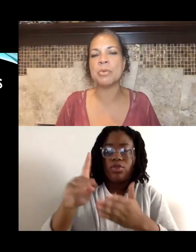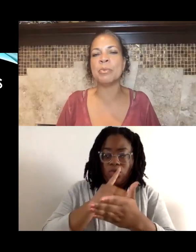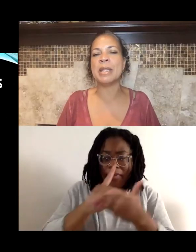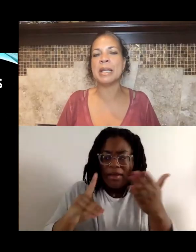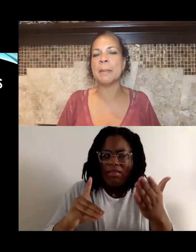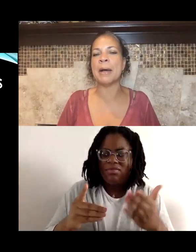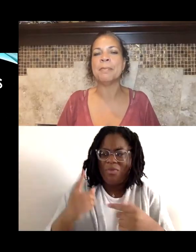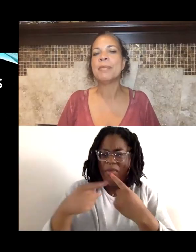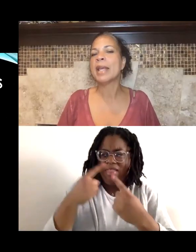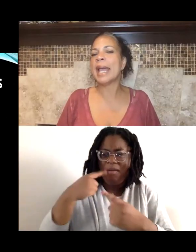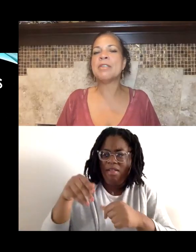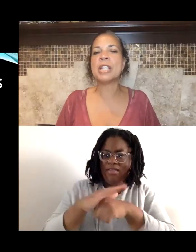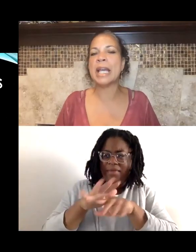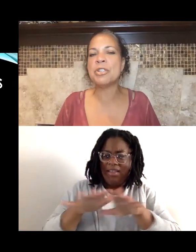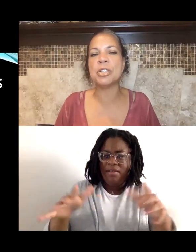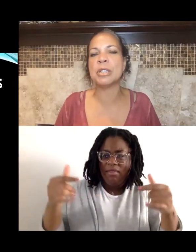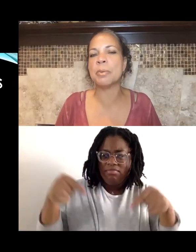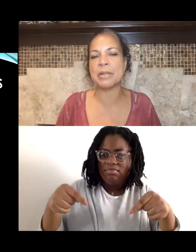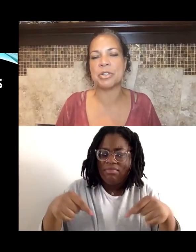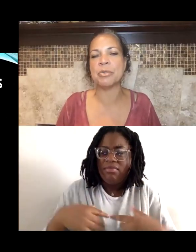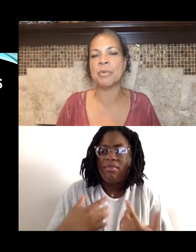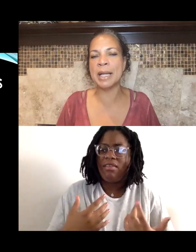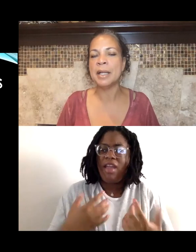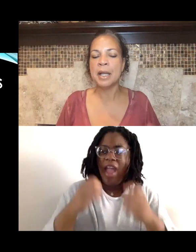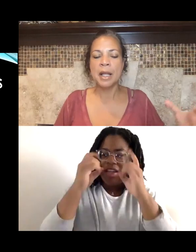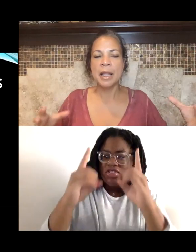When we think about educational oppression, right,